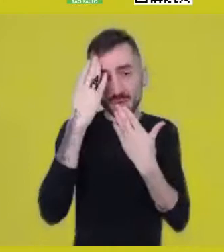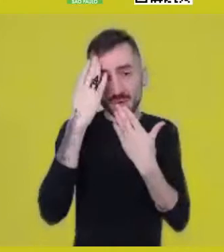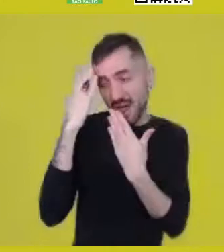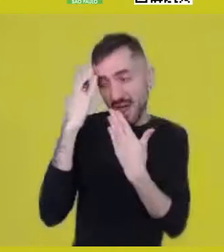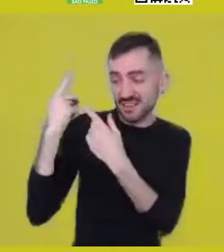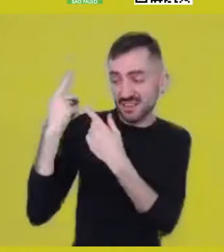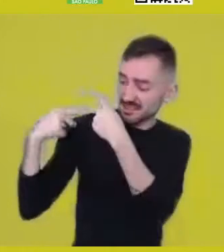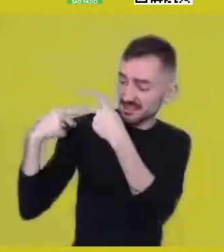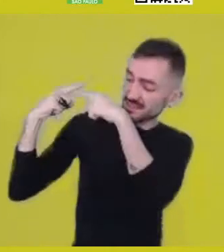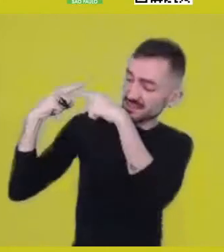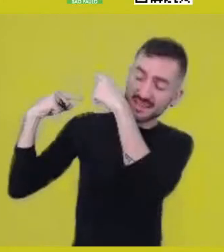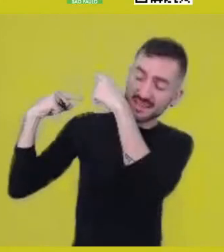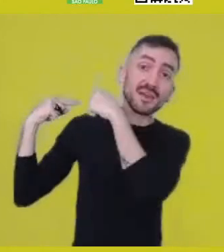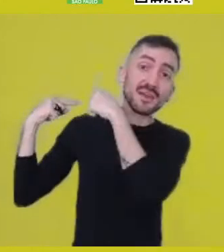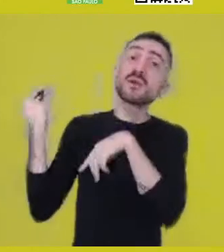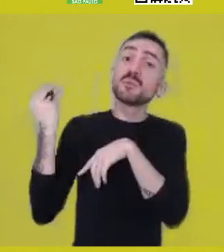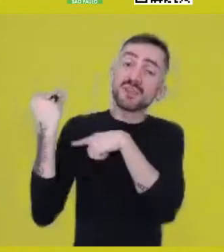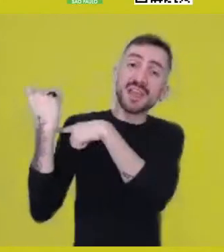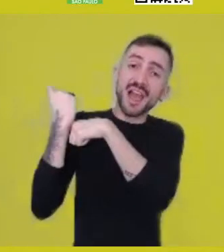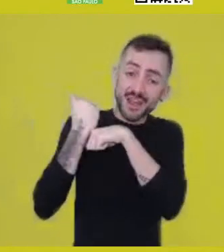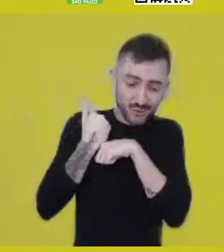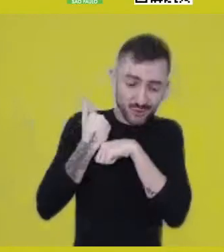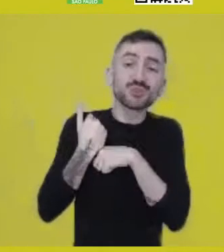for the possibility of such a rich exchange,